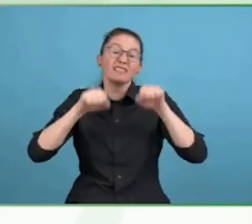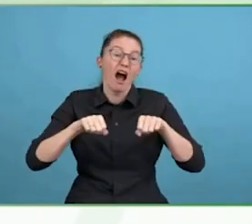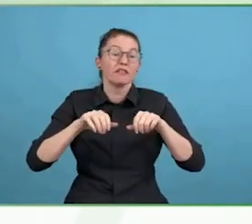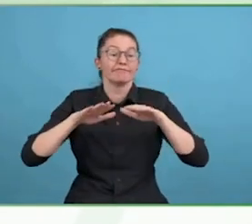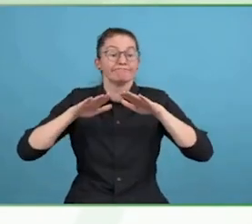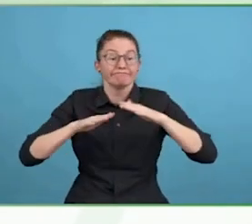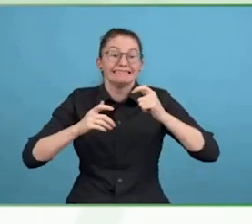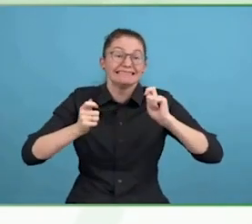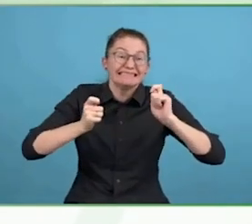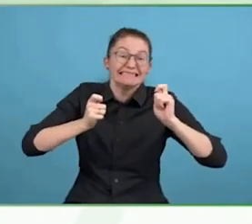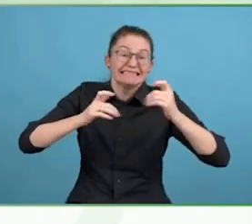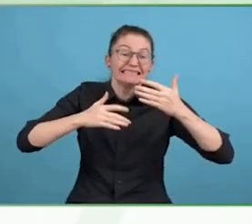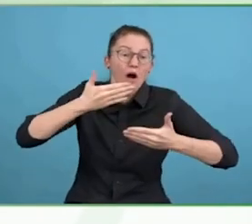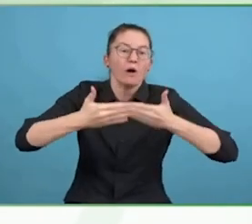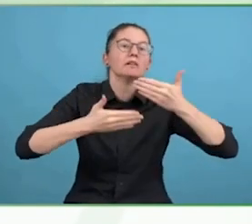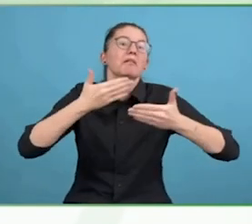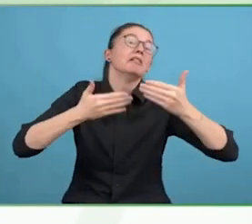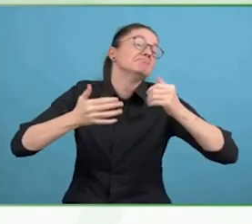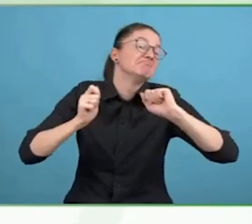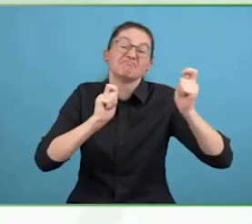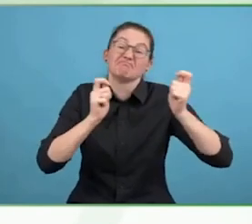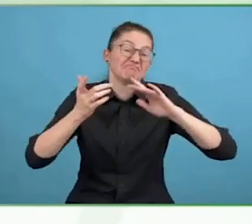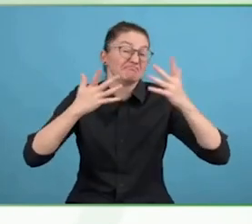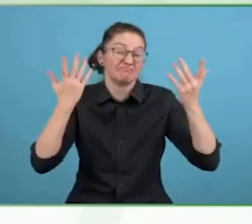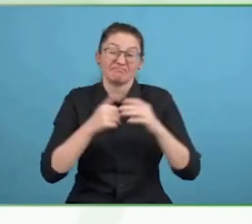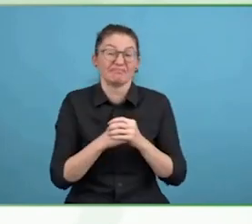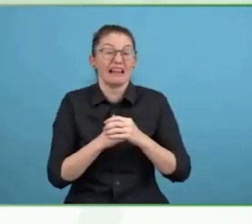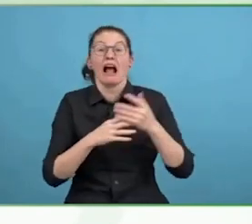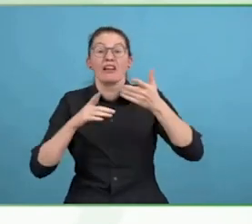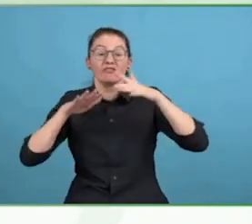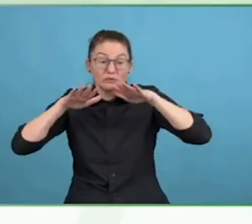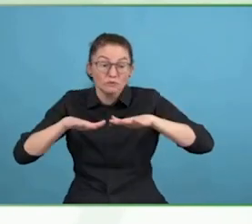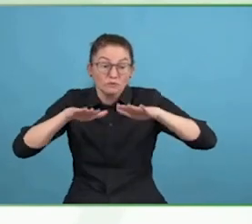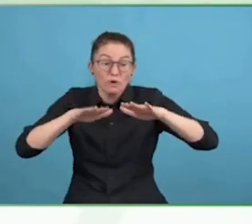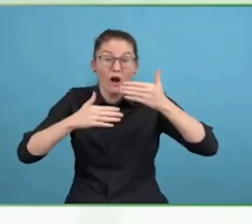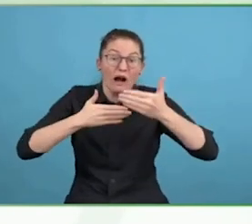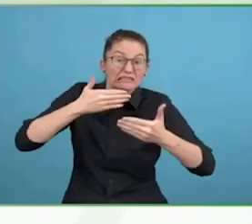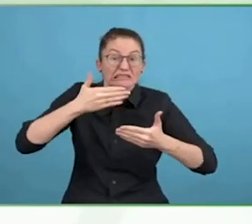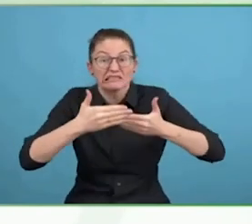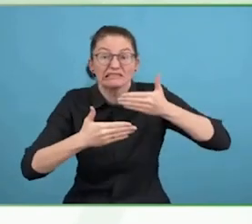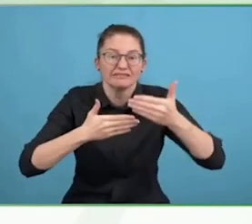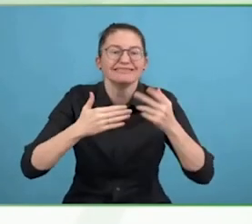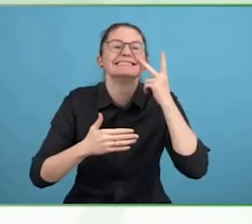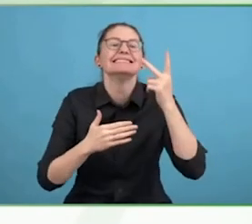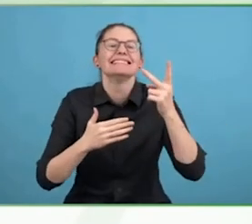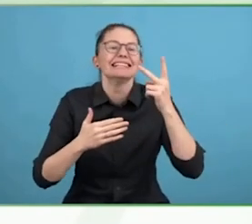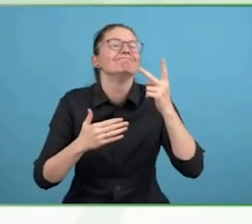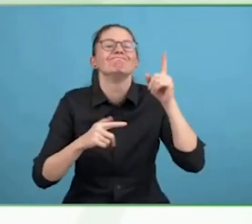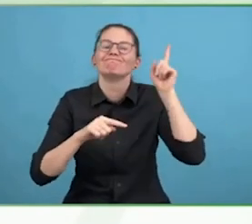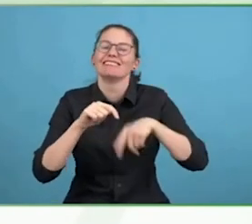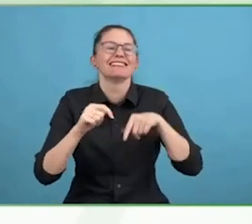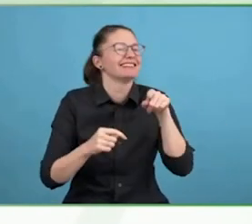He said absolutely. He said everybody must be able to see themselves in our company.